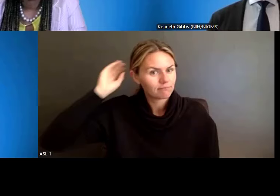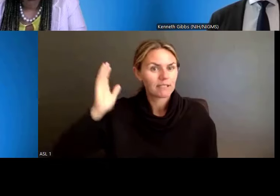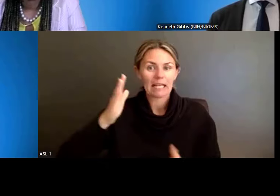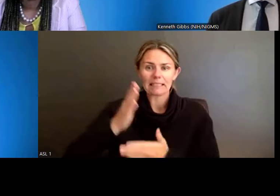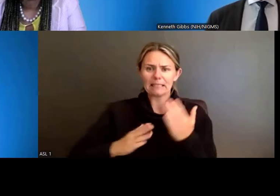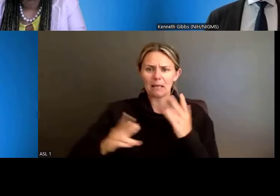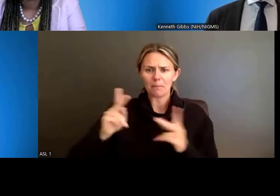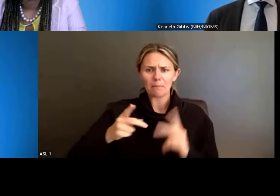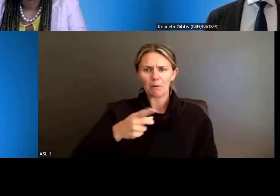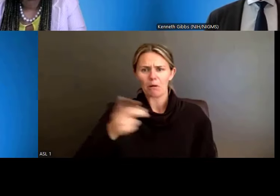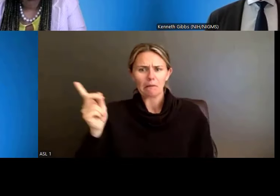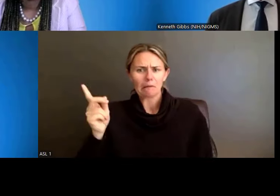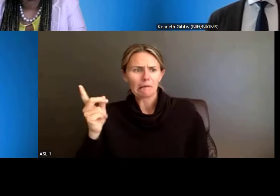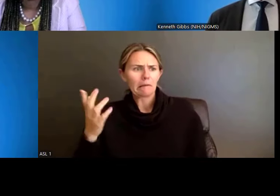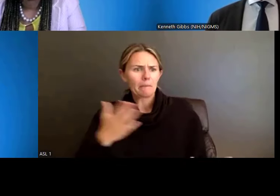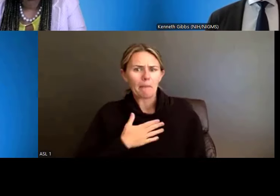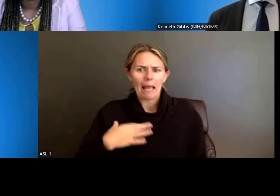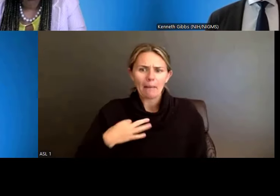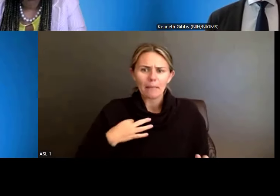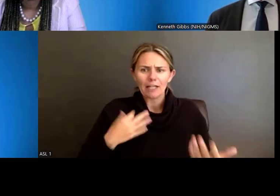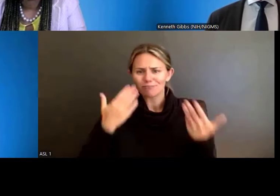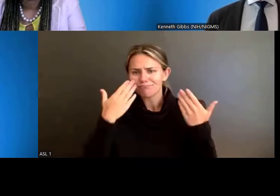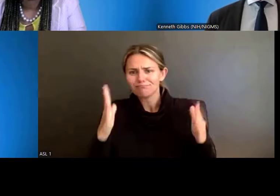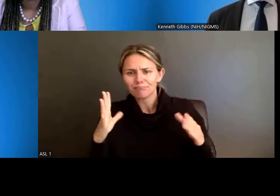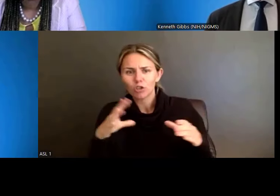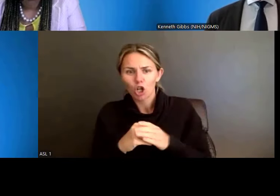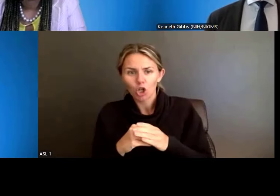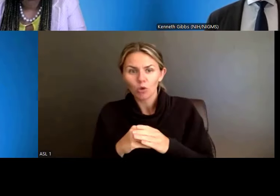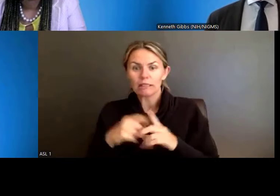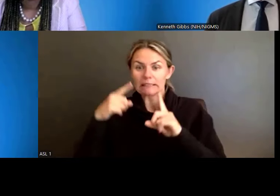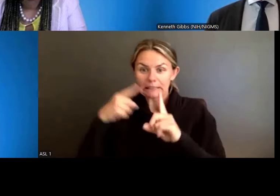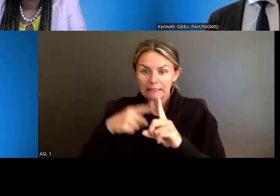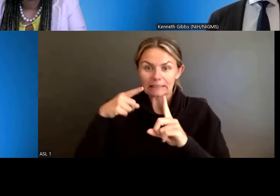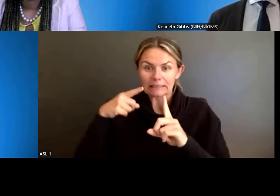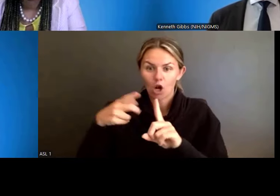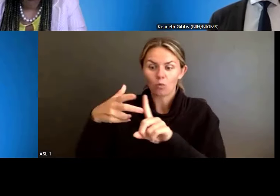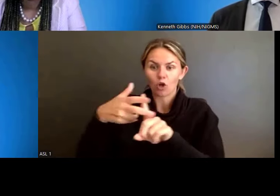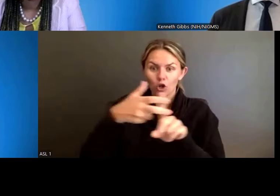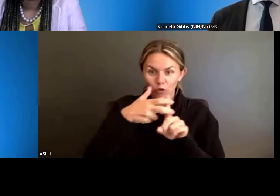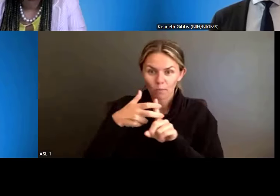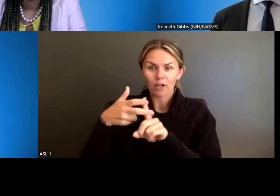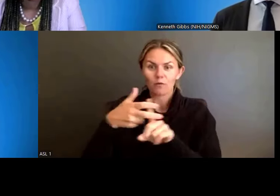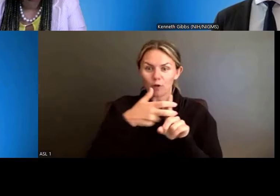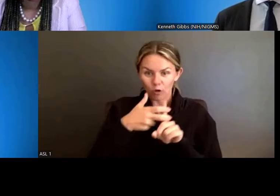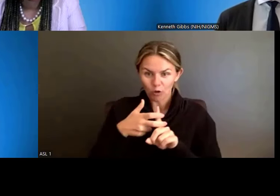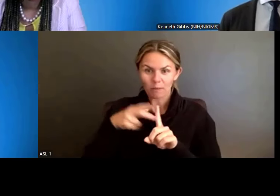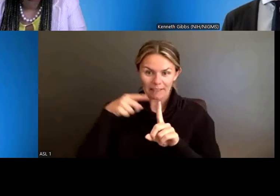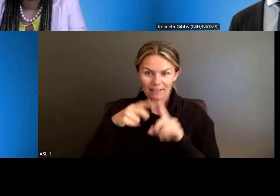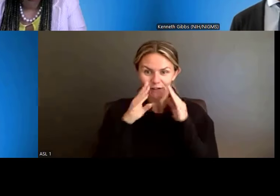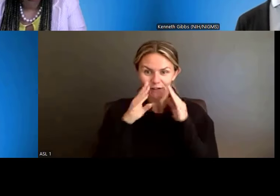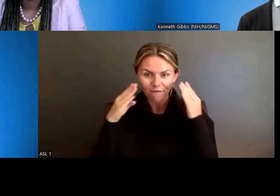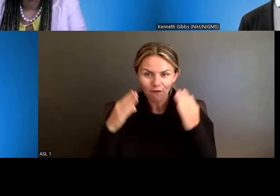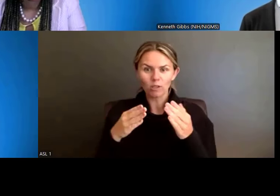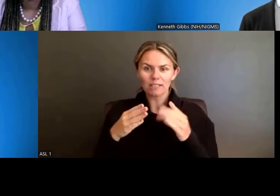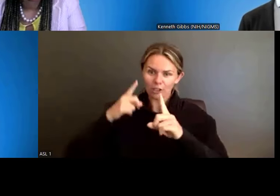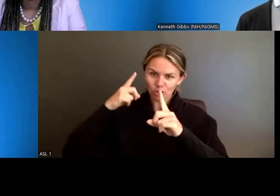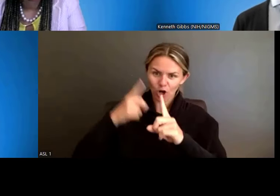of what to include in my application anymore -- "recruitment." Targeted recruitment is legal, we should be focusing on this, and not afraid to talk about that.